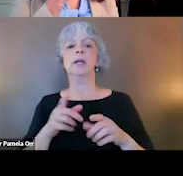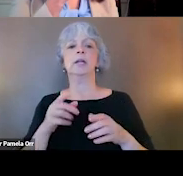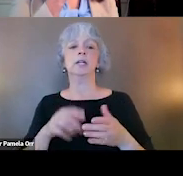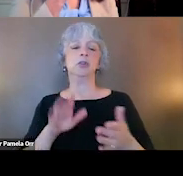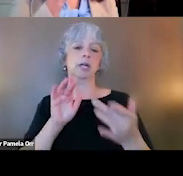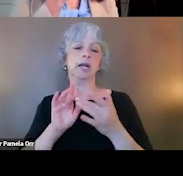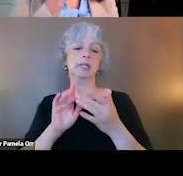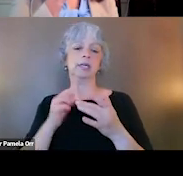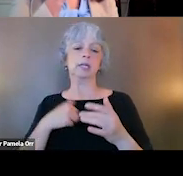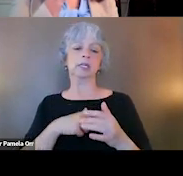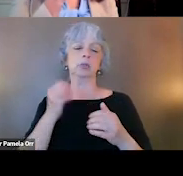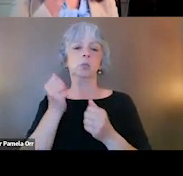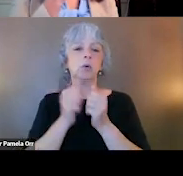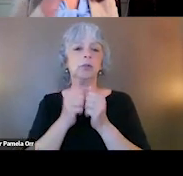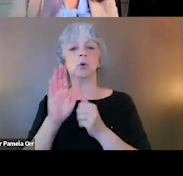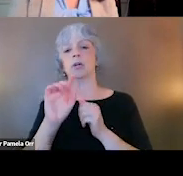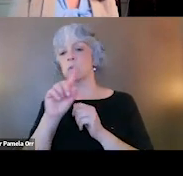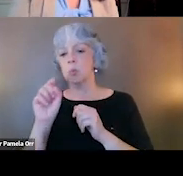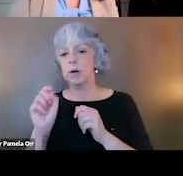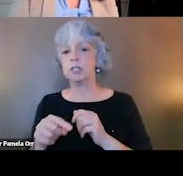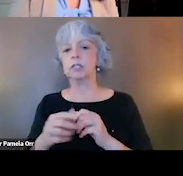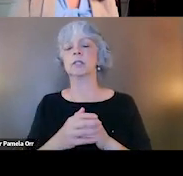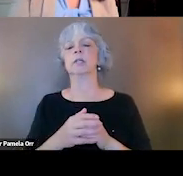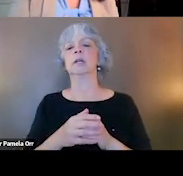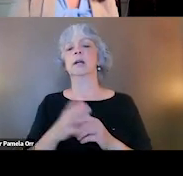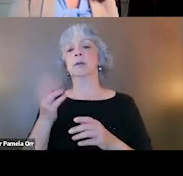with any questions you may have. And I just wanna say before we hop off,